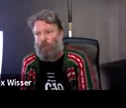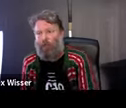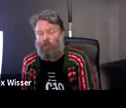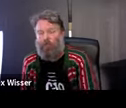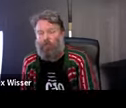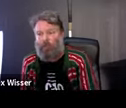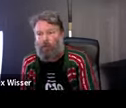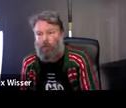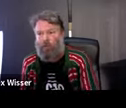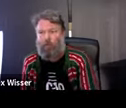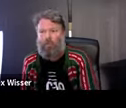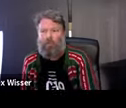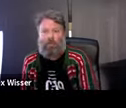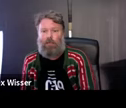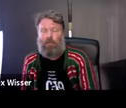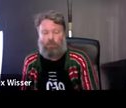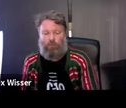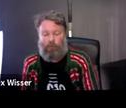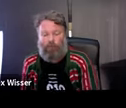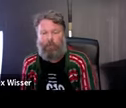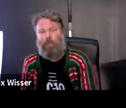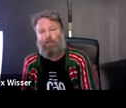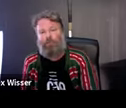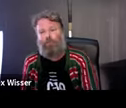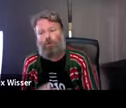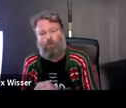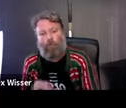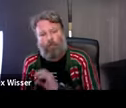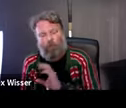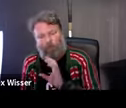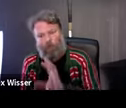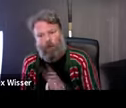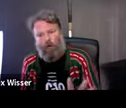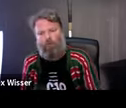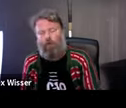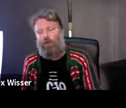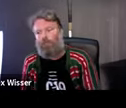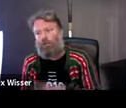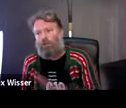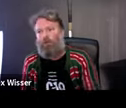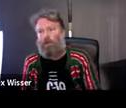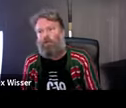thought was really amazing about that first one was all of the